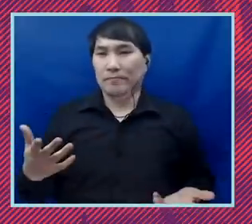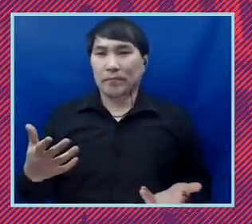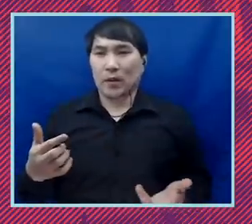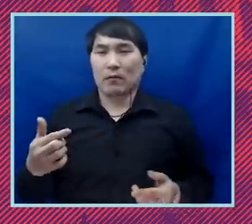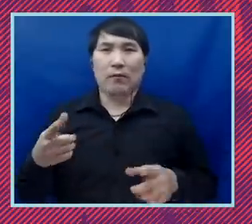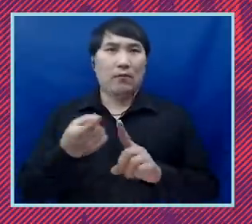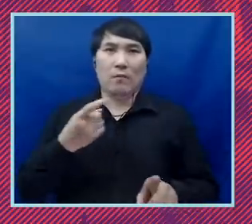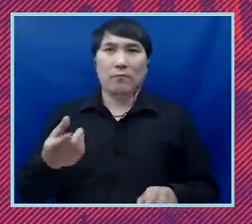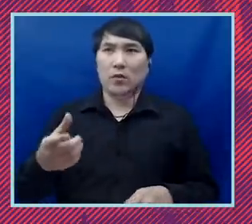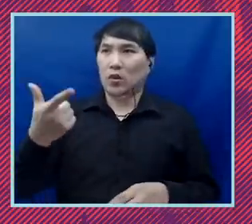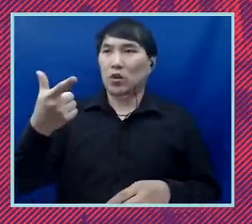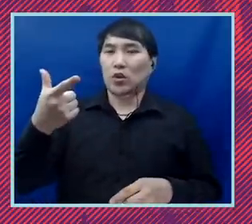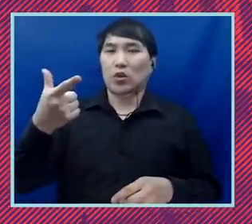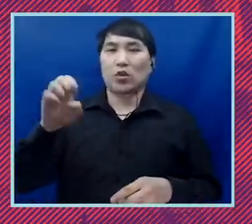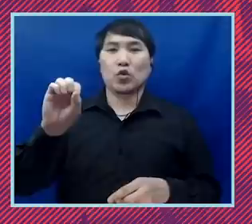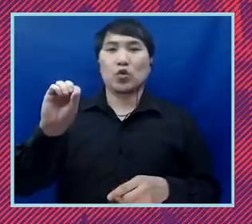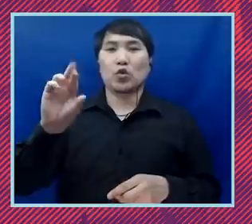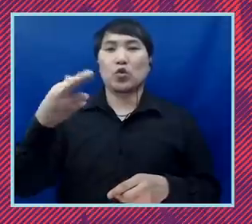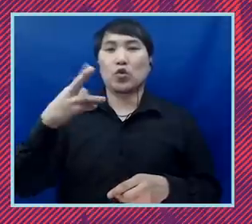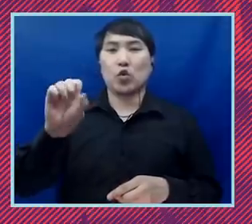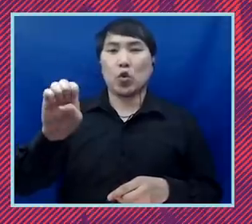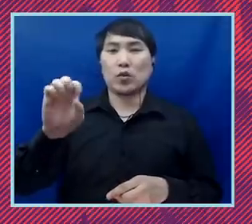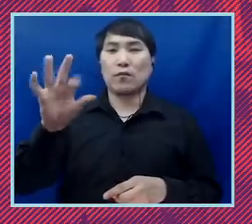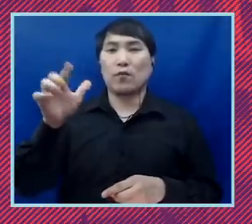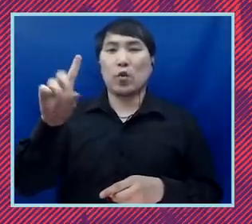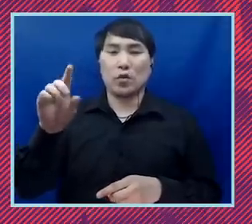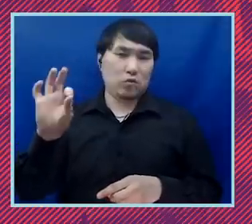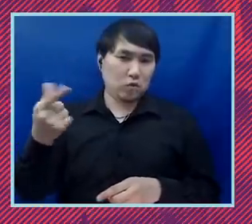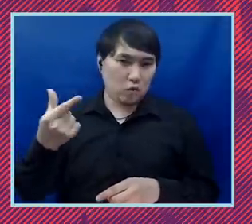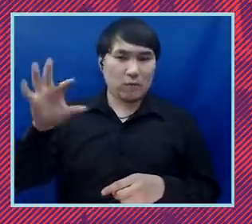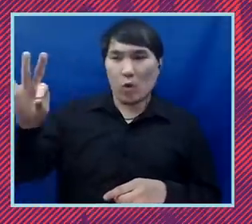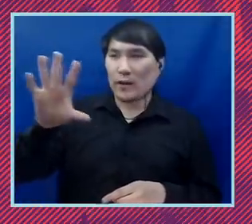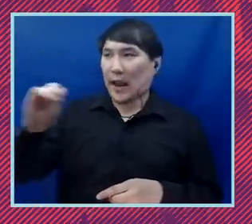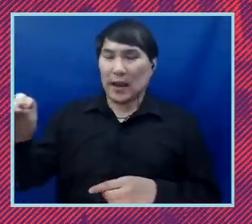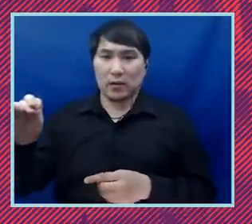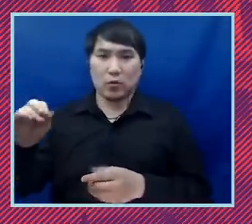events of George Floyd and all the way through recent events around the election, have cast